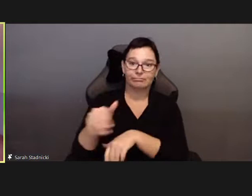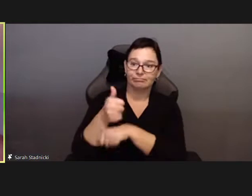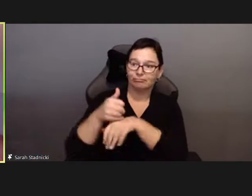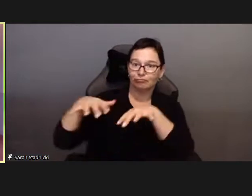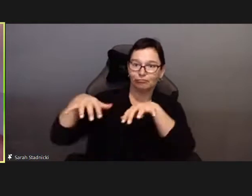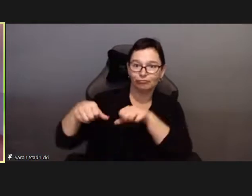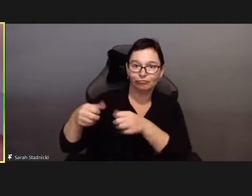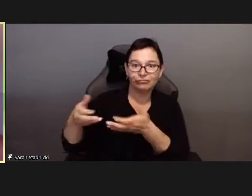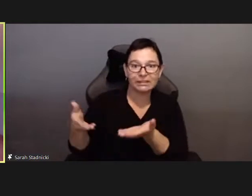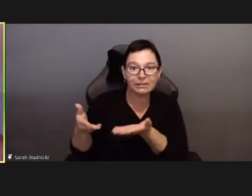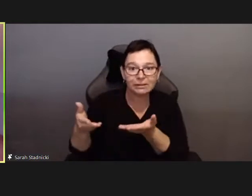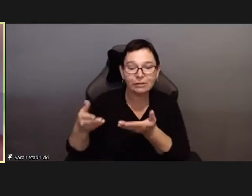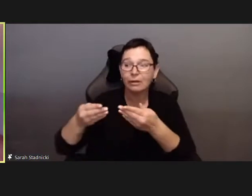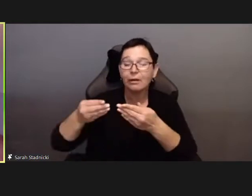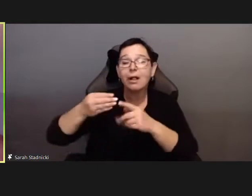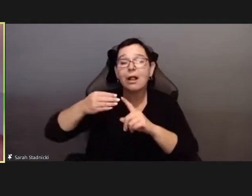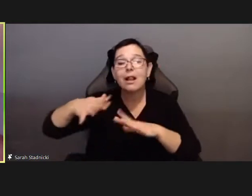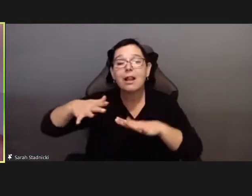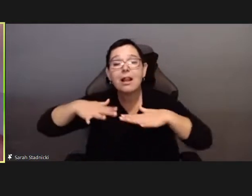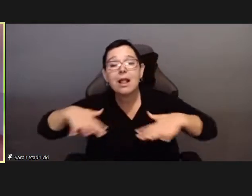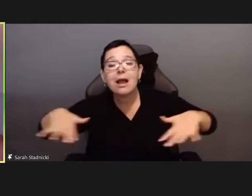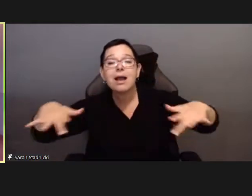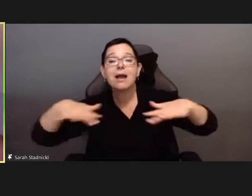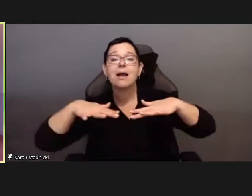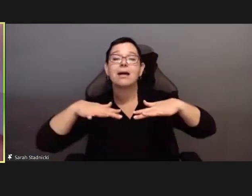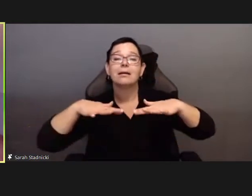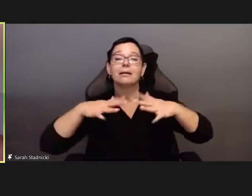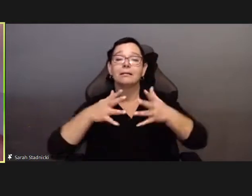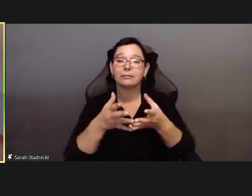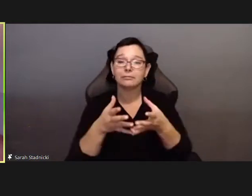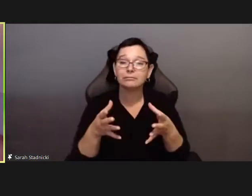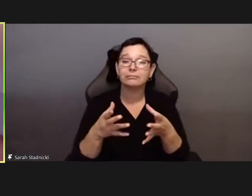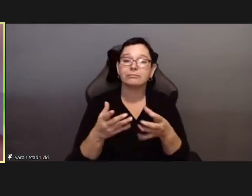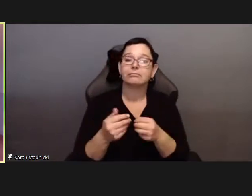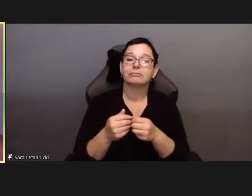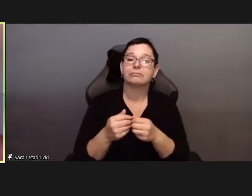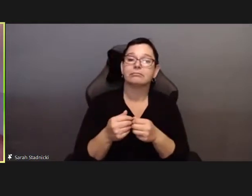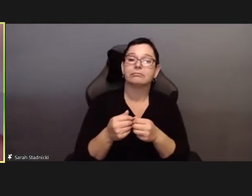or the city currently named Toronto